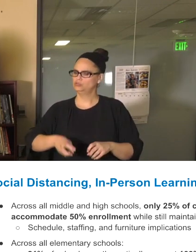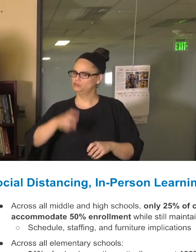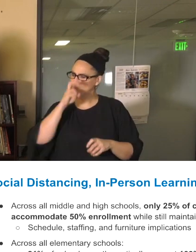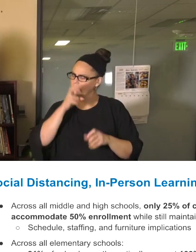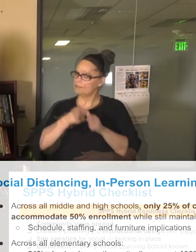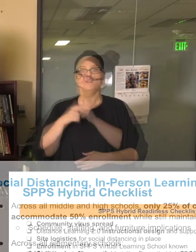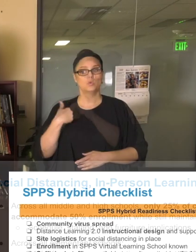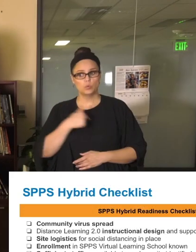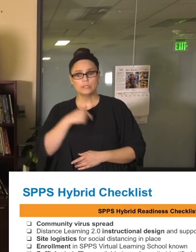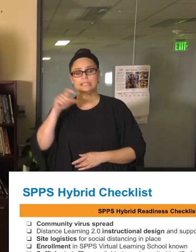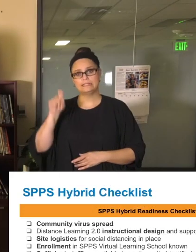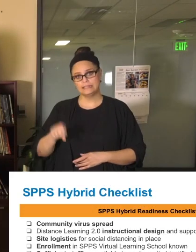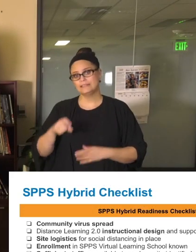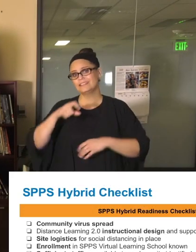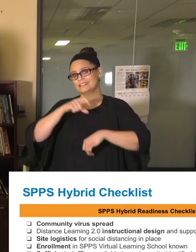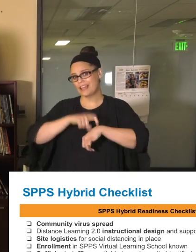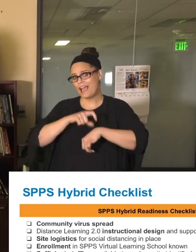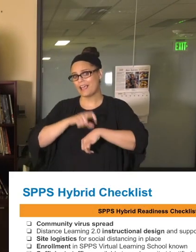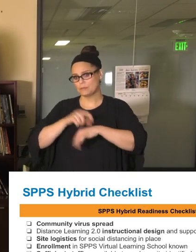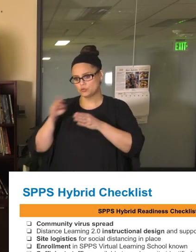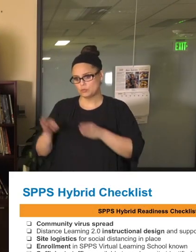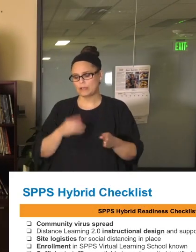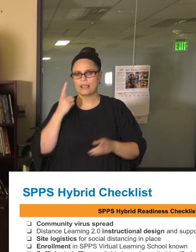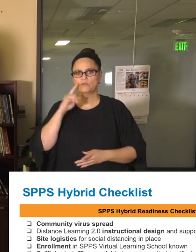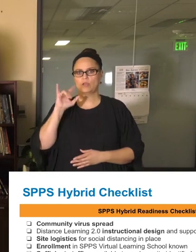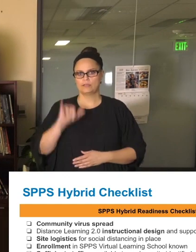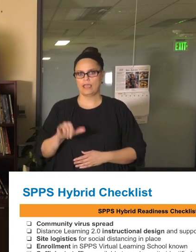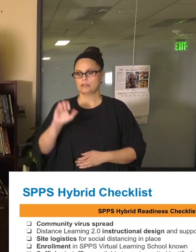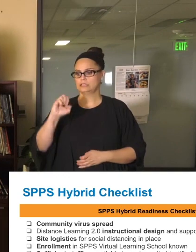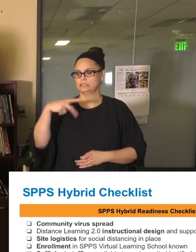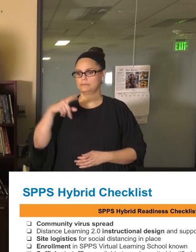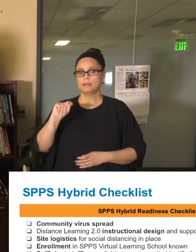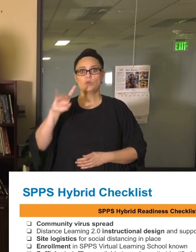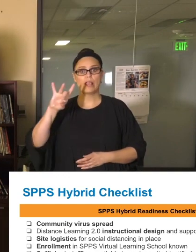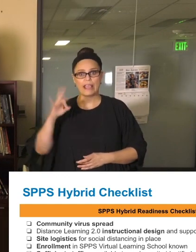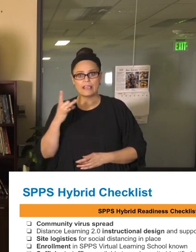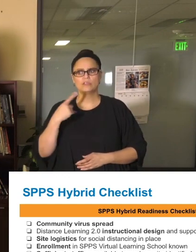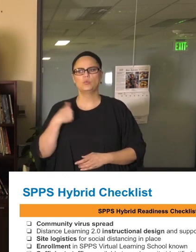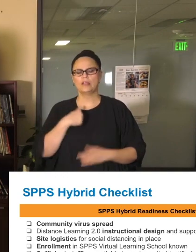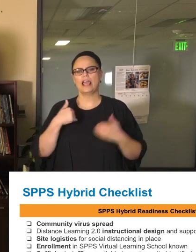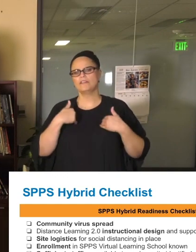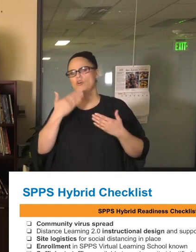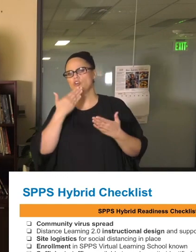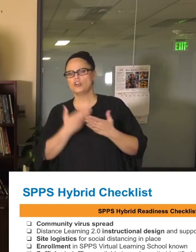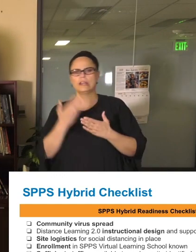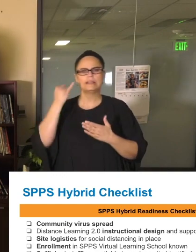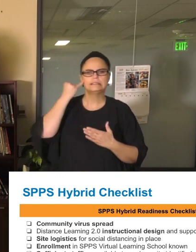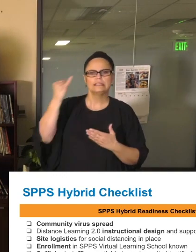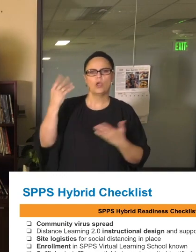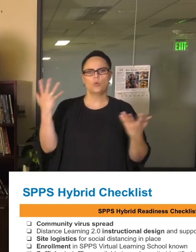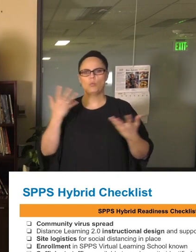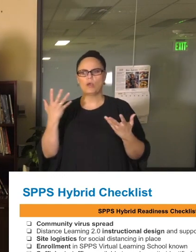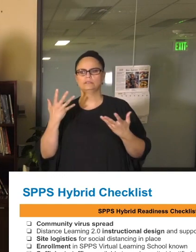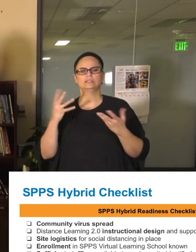to us. So, September 8th we will have a great snapshot of what enrollment looks like. We will monitor for 2 weeks before, again, we hit